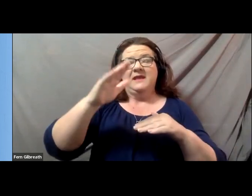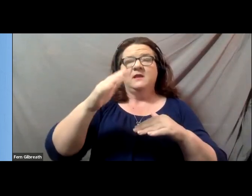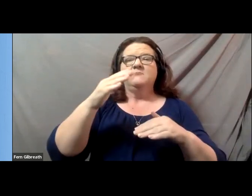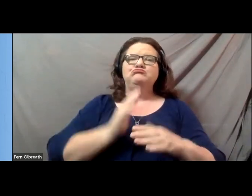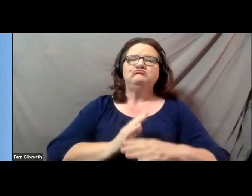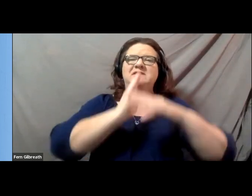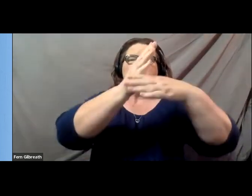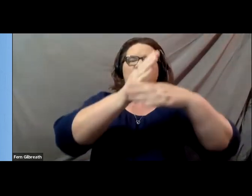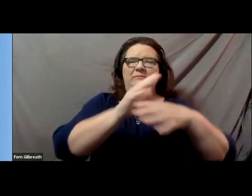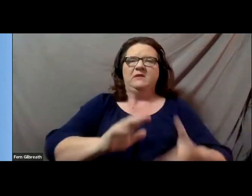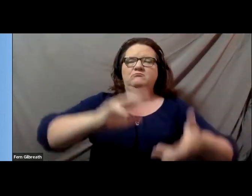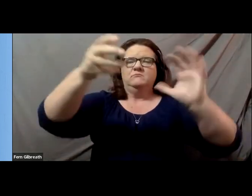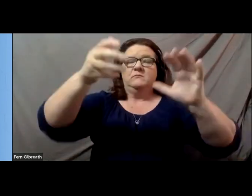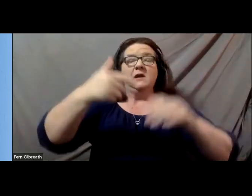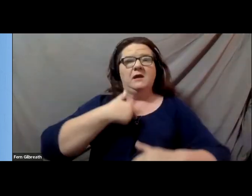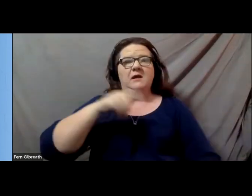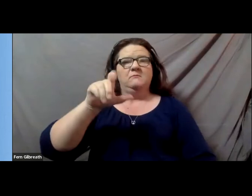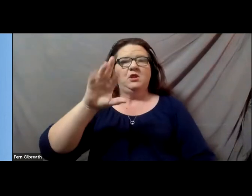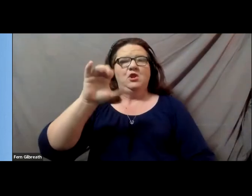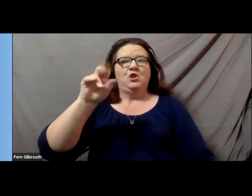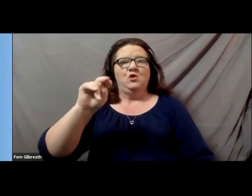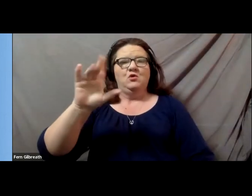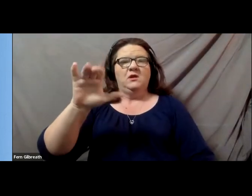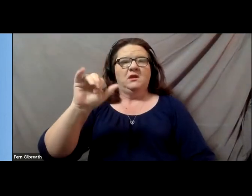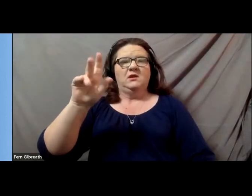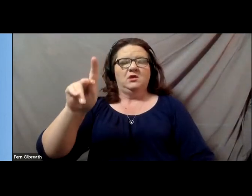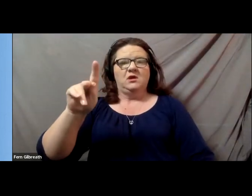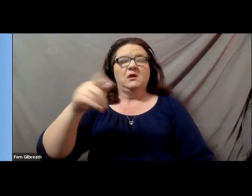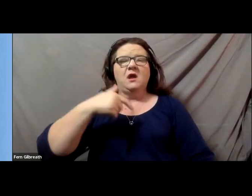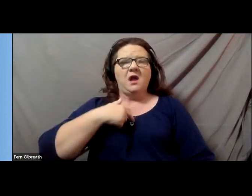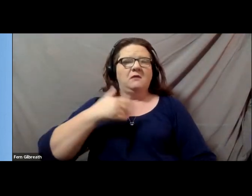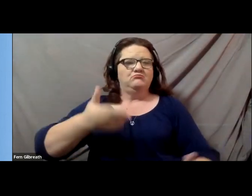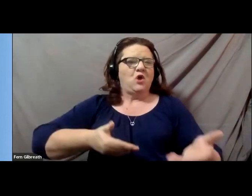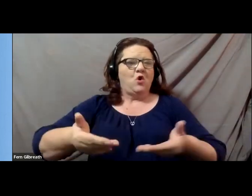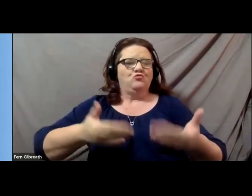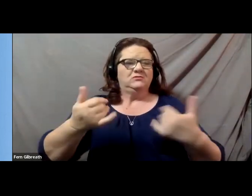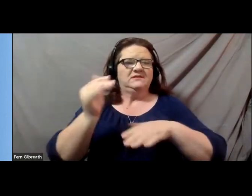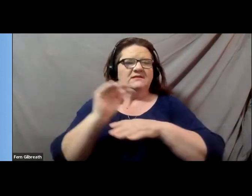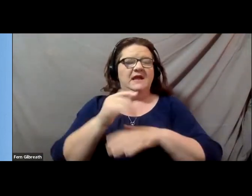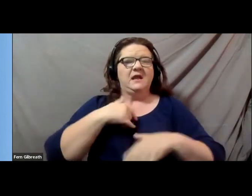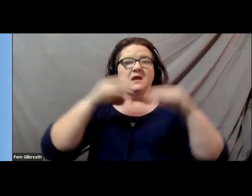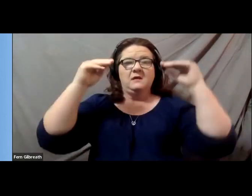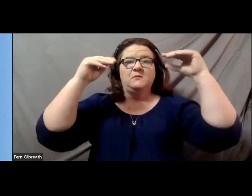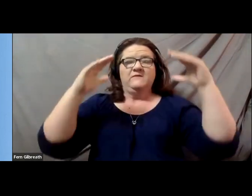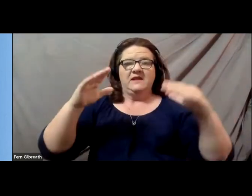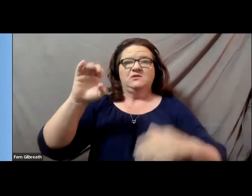and I'll be the host and moderator this evening. I am Professor and Shapiro Family Endowed Chair in Developmental Disability Studies